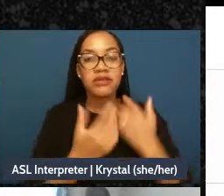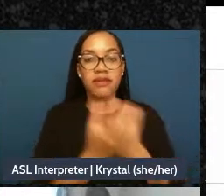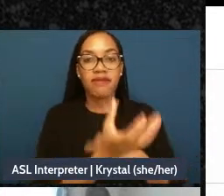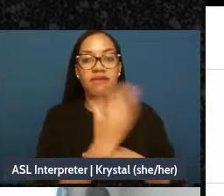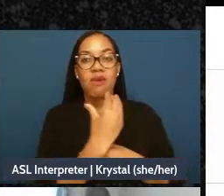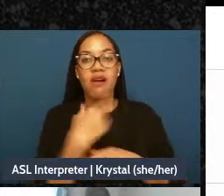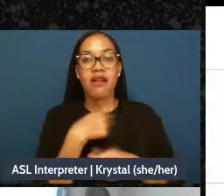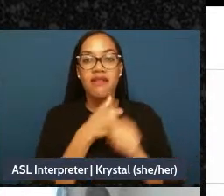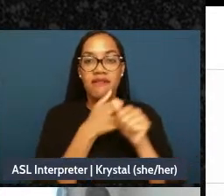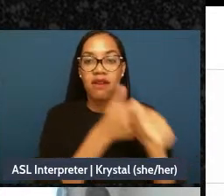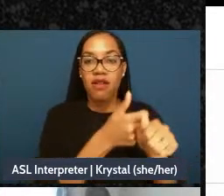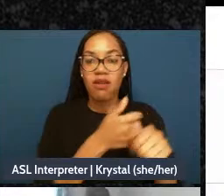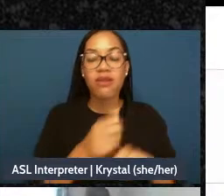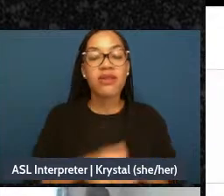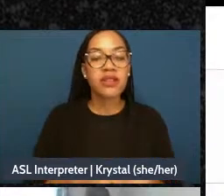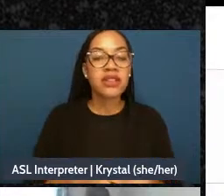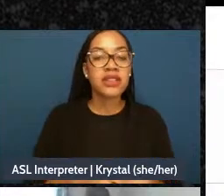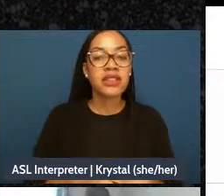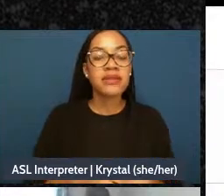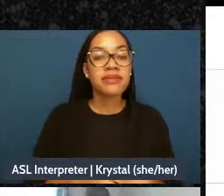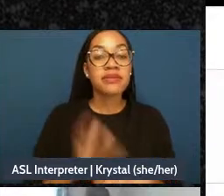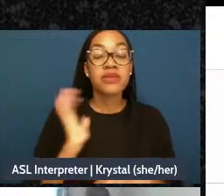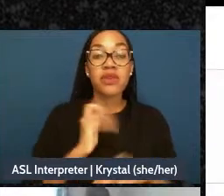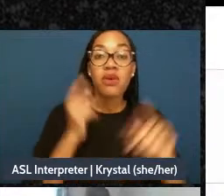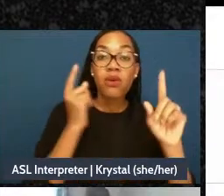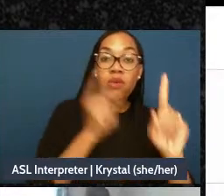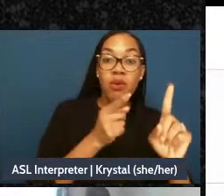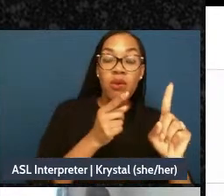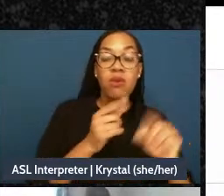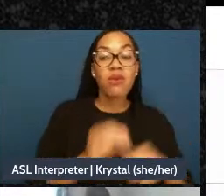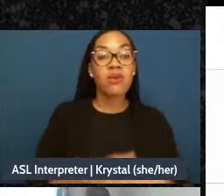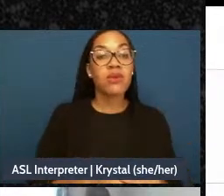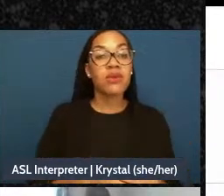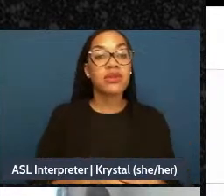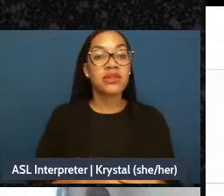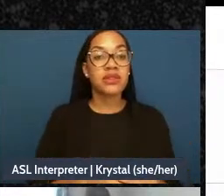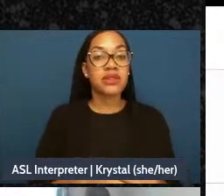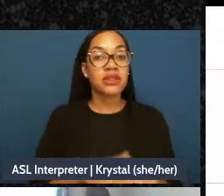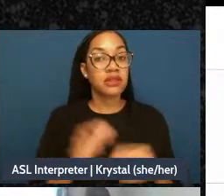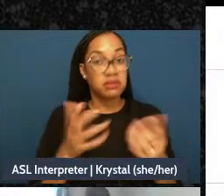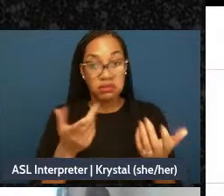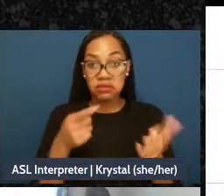where we feel we are going. Our goals, for example, to stay connected to the universe,